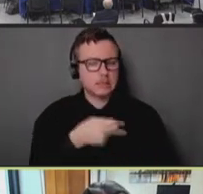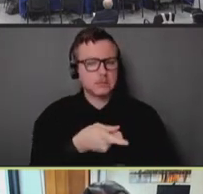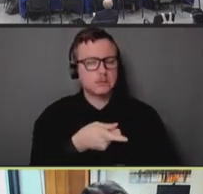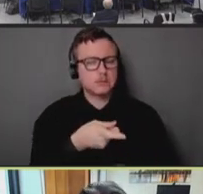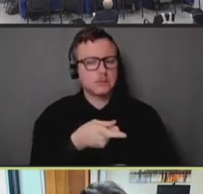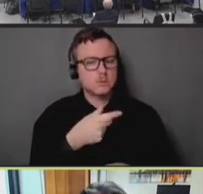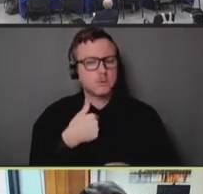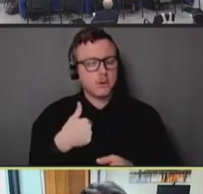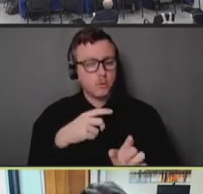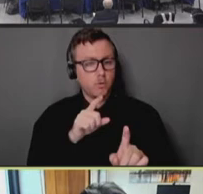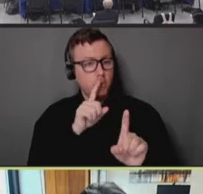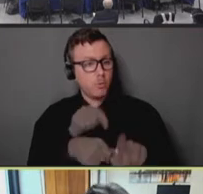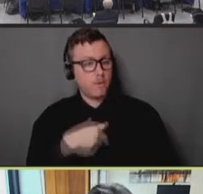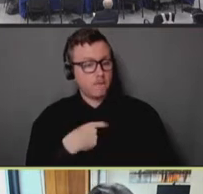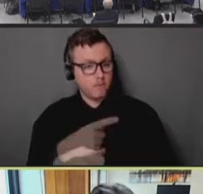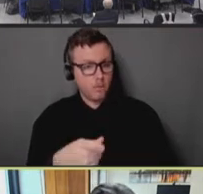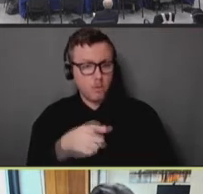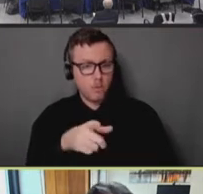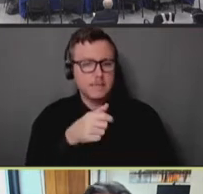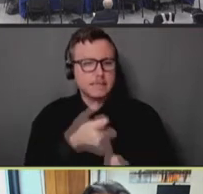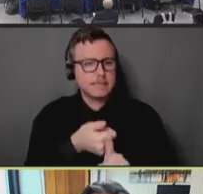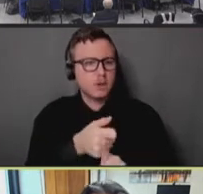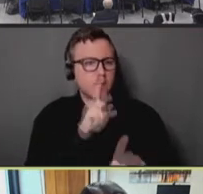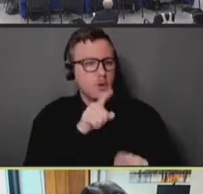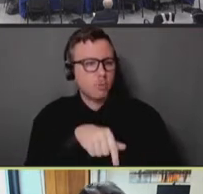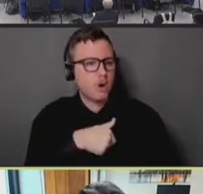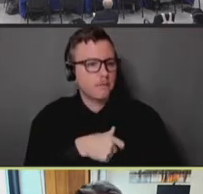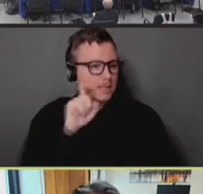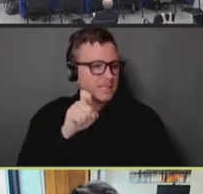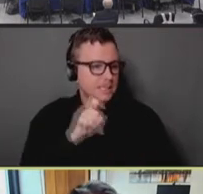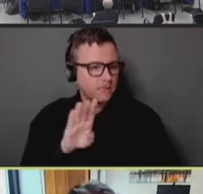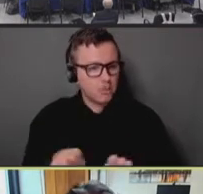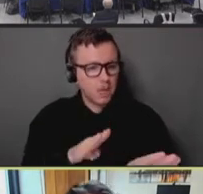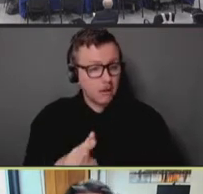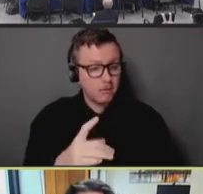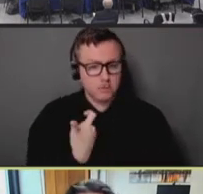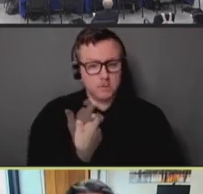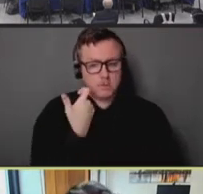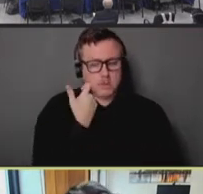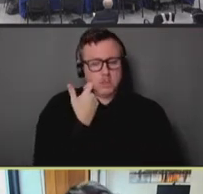of sexual behavior in the last two weeks, at a time when we've seen dramatic shifts